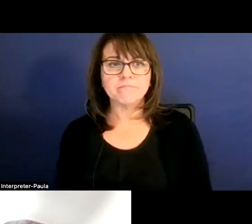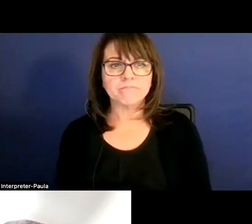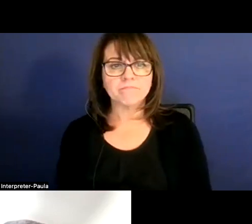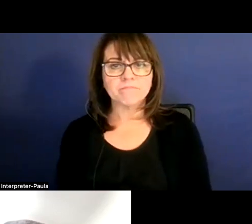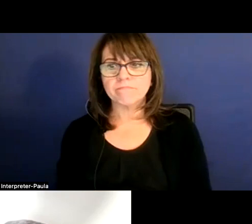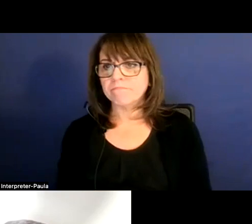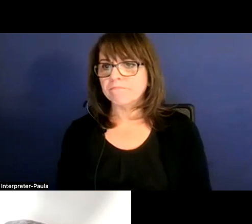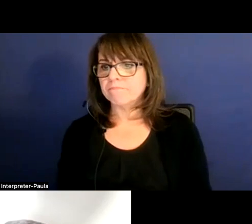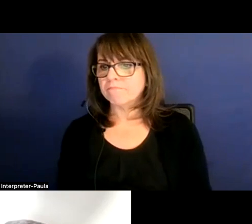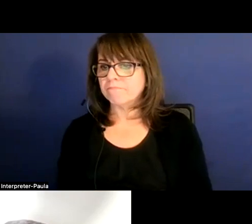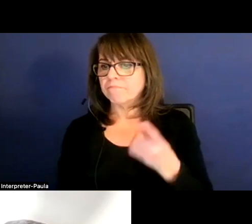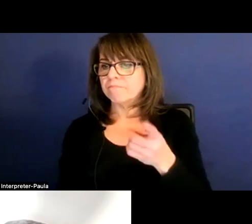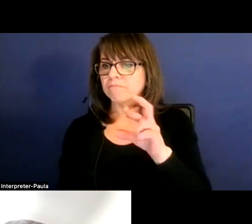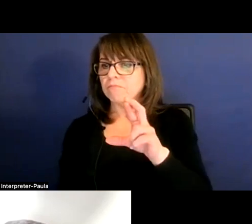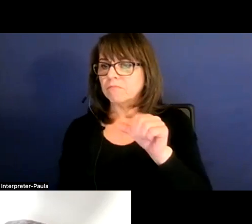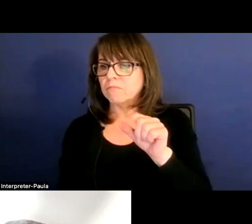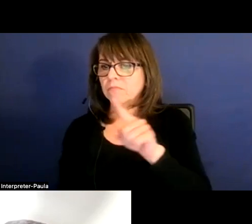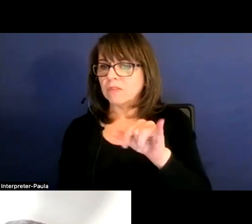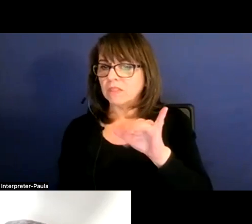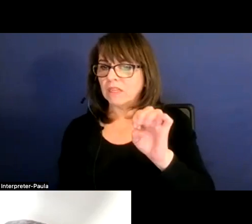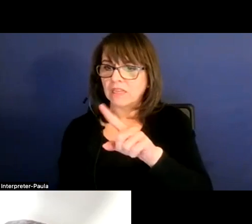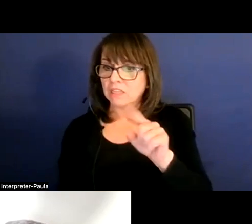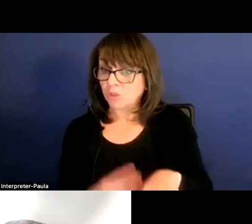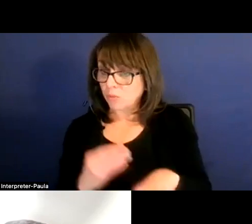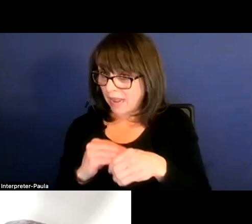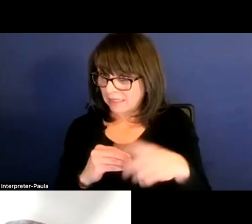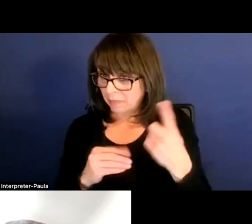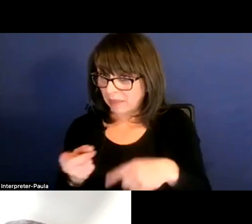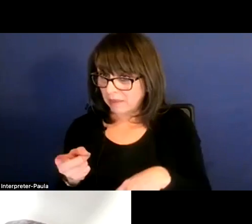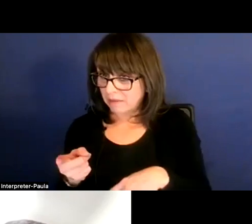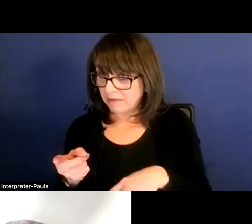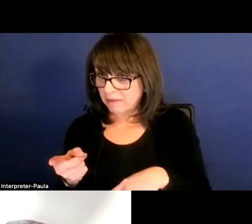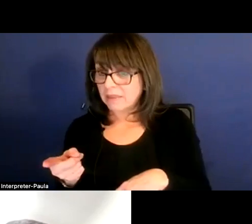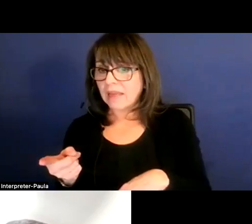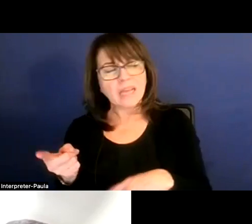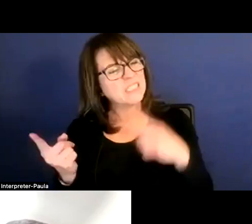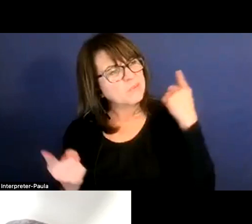Dr. Azaiez, I know that you got... Did you have anything else to add, Dr. Azaiez? I just wanted to add this.